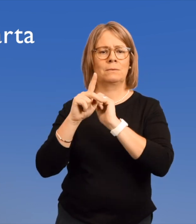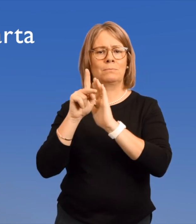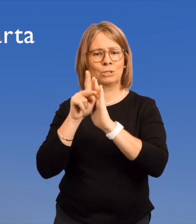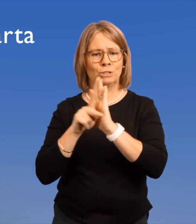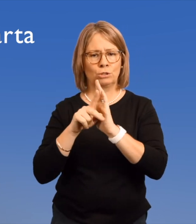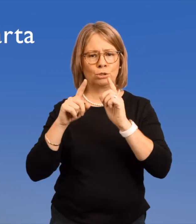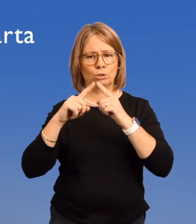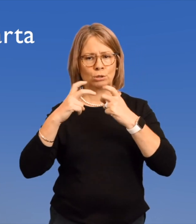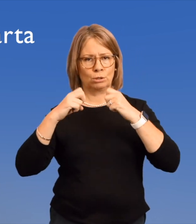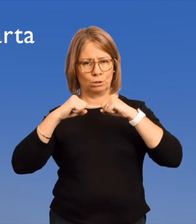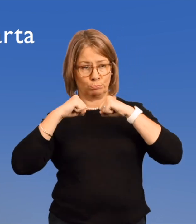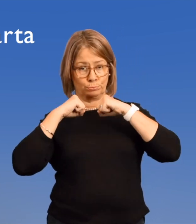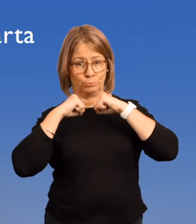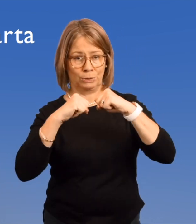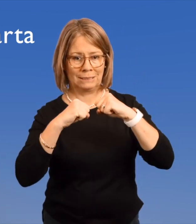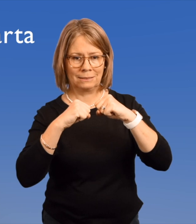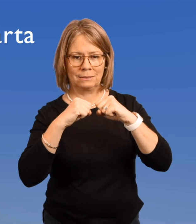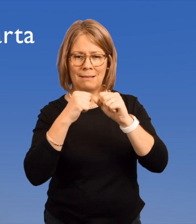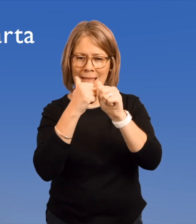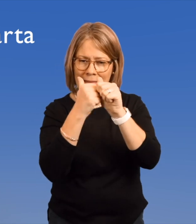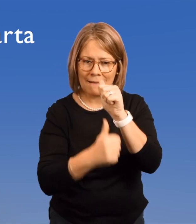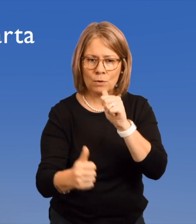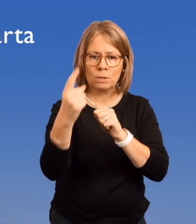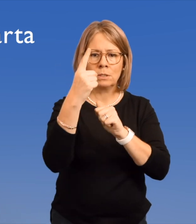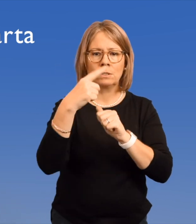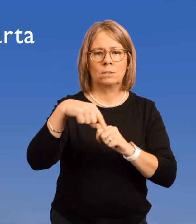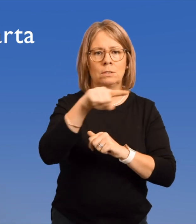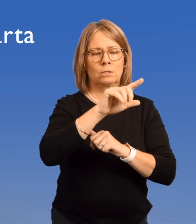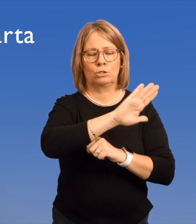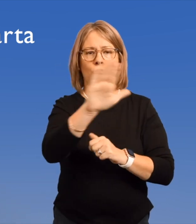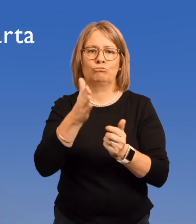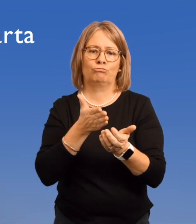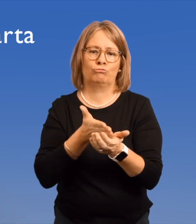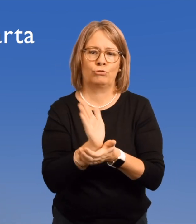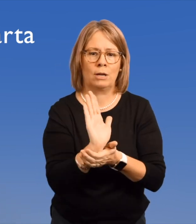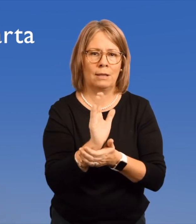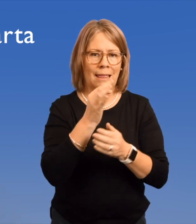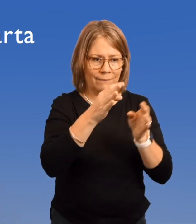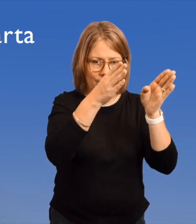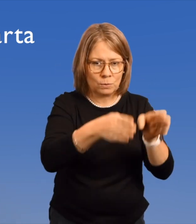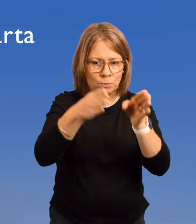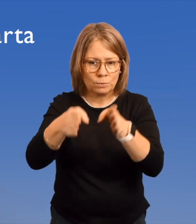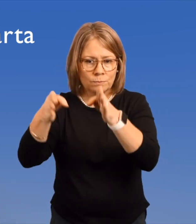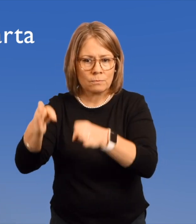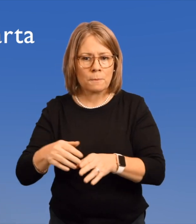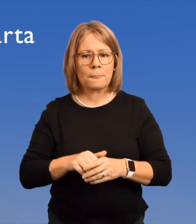It established legal principles that defended individual rights.